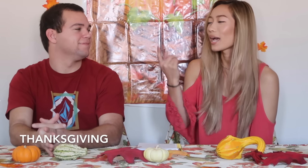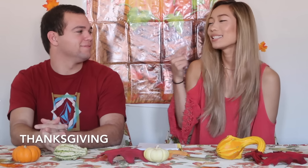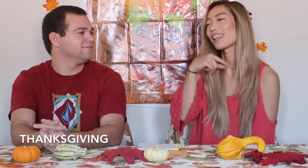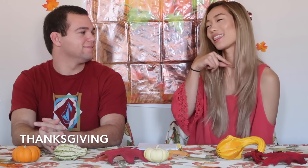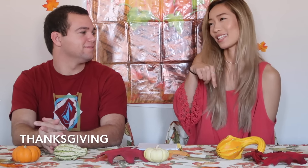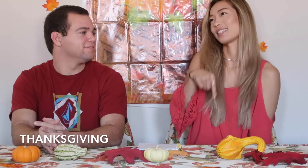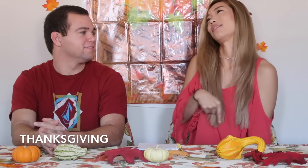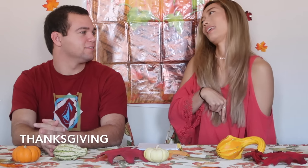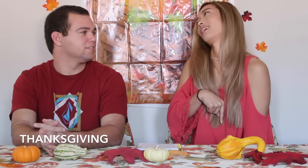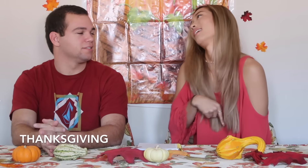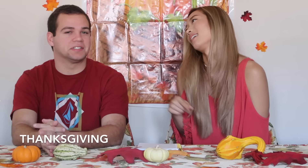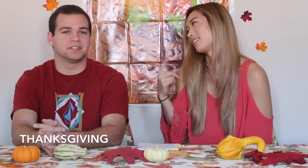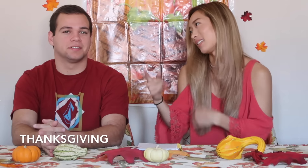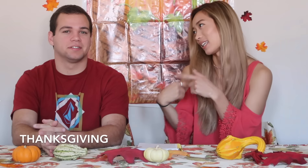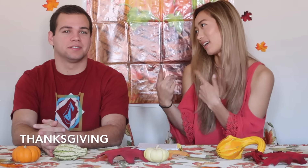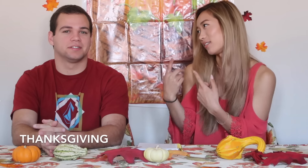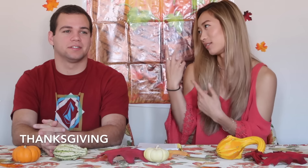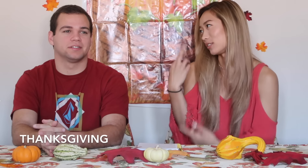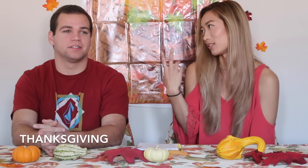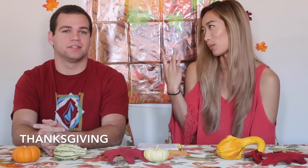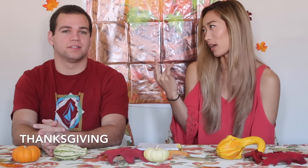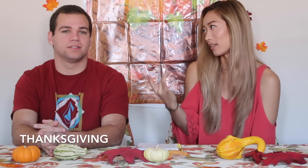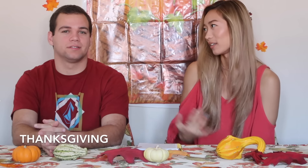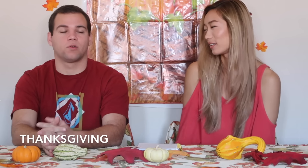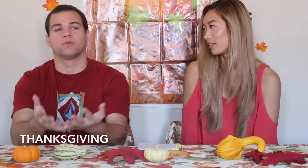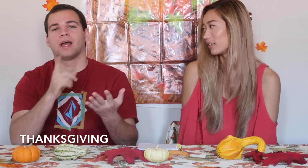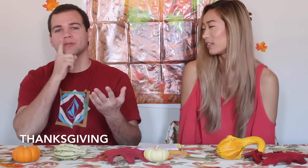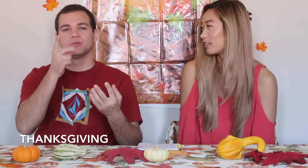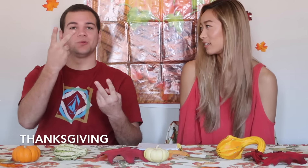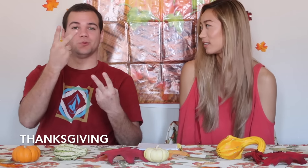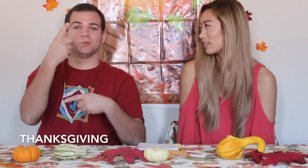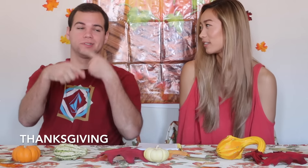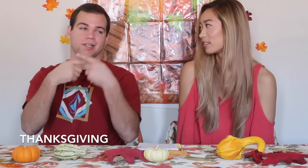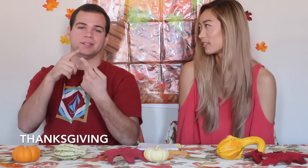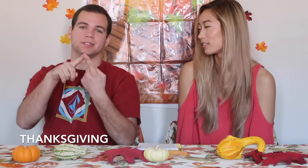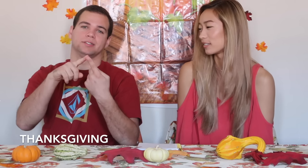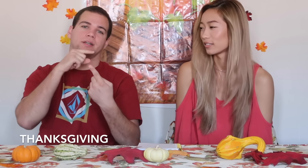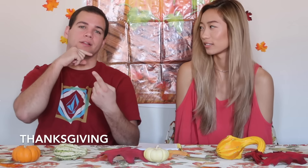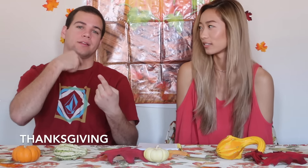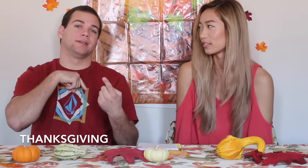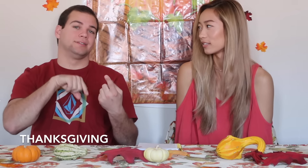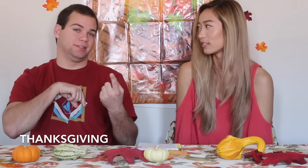Why is it that "Thanksgiving" sign? Reason why? Well, actually there's two signs: Thanksgiving